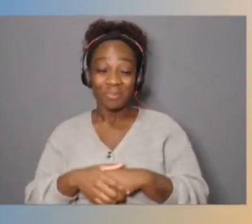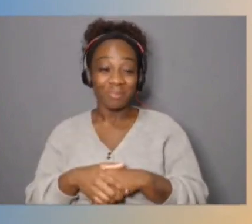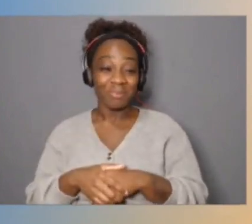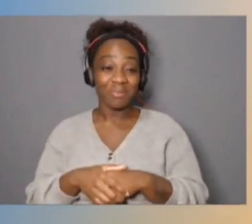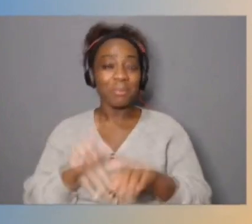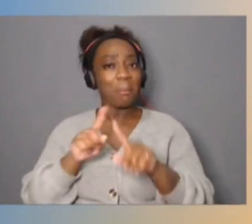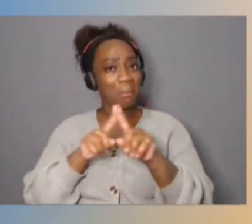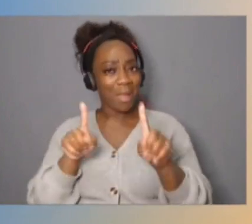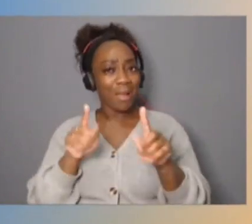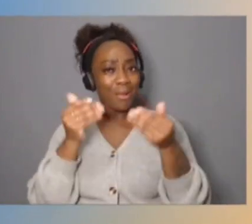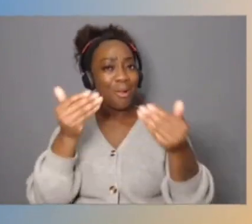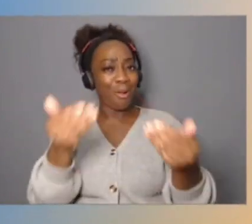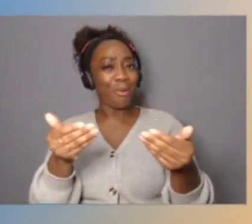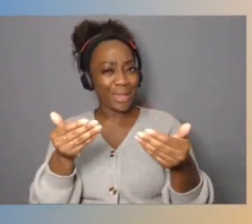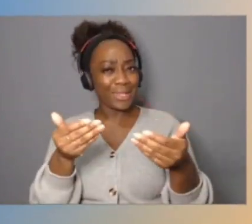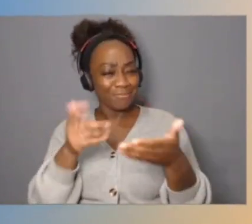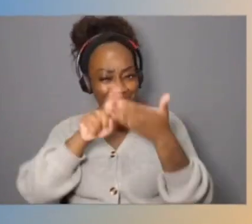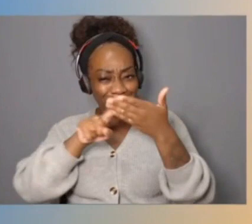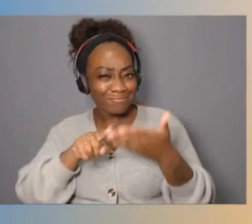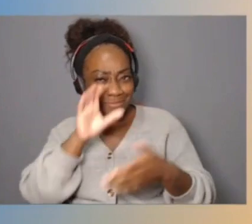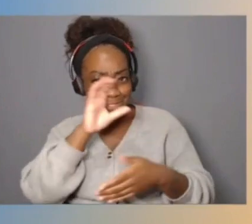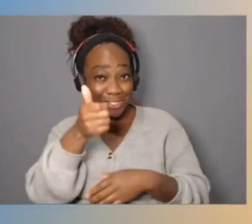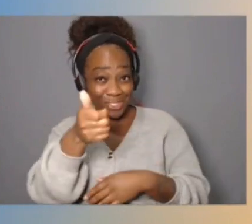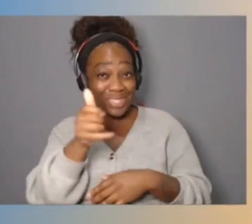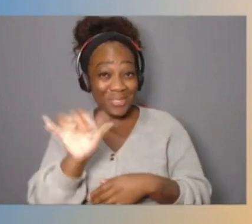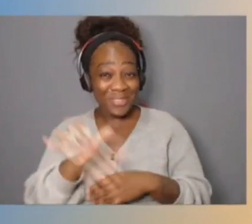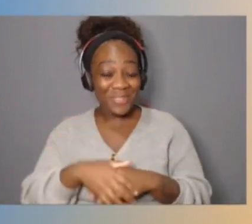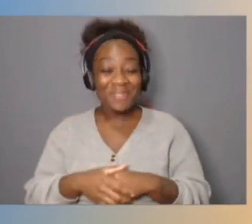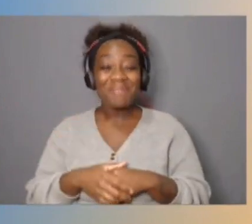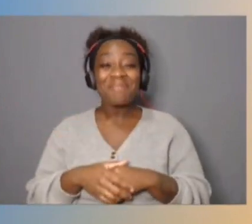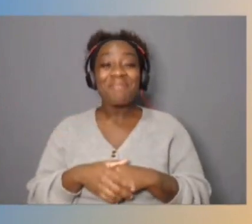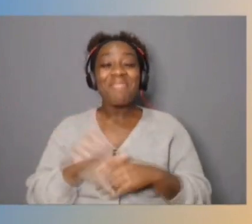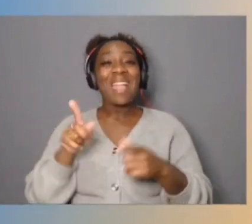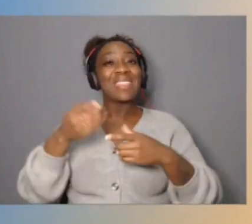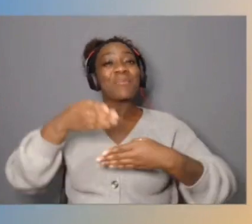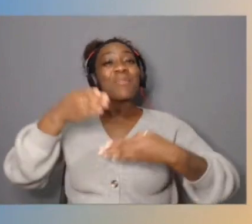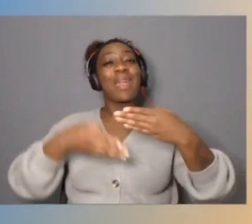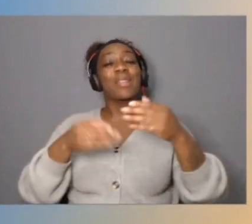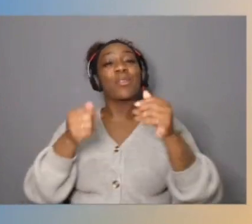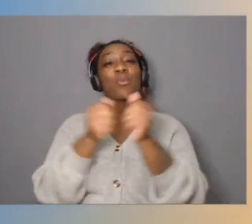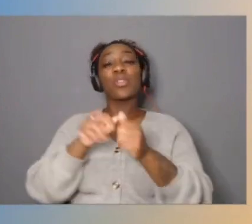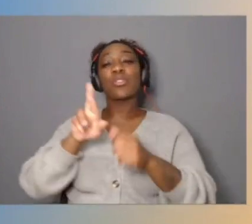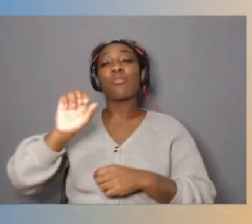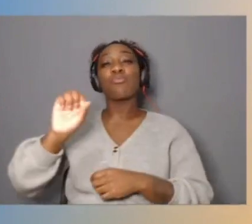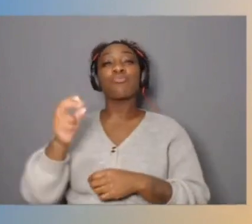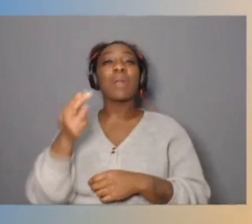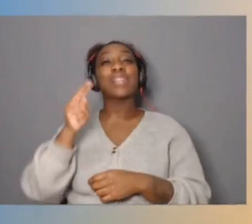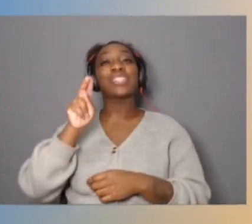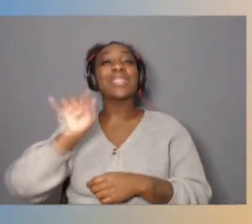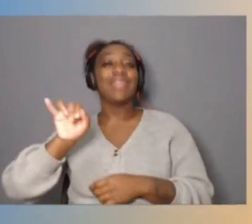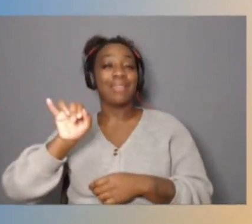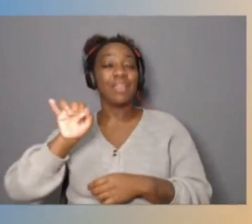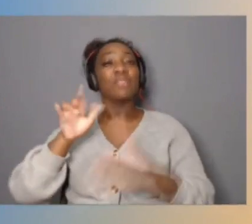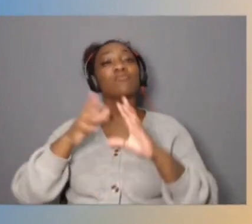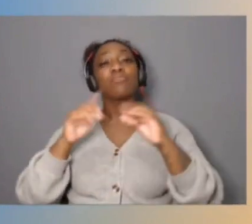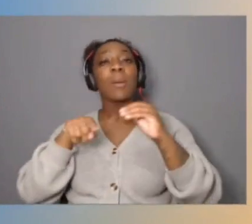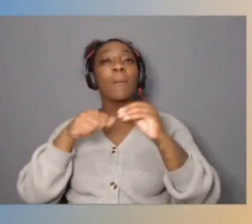and do that same search if you'd like. And we wrapped up with Roshni, we heard about how you can modernize your apps.